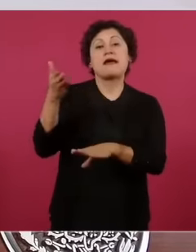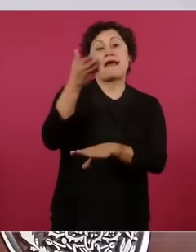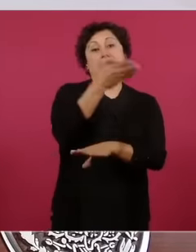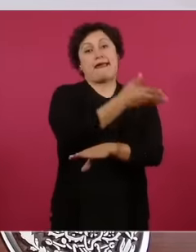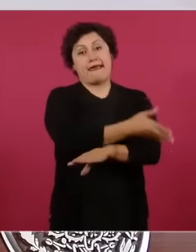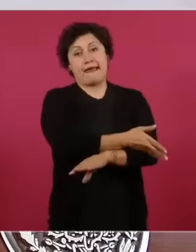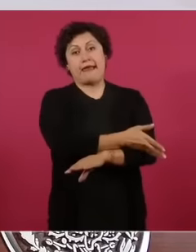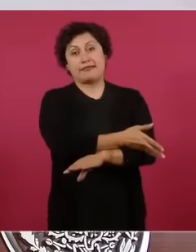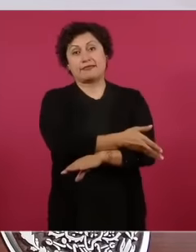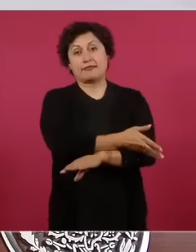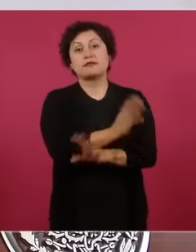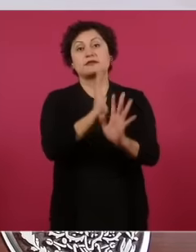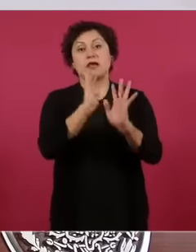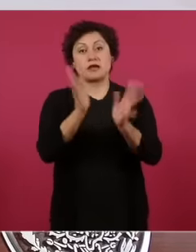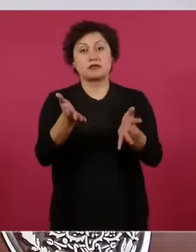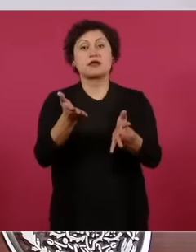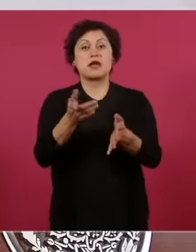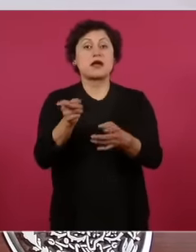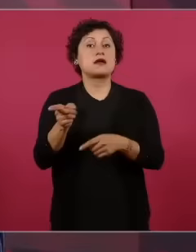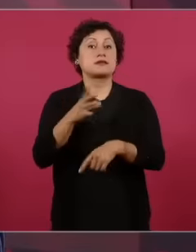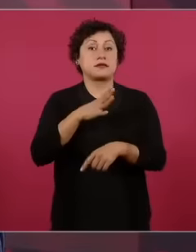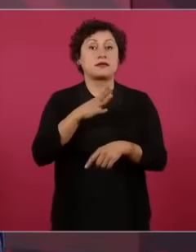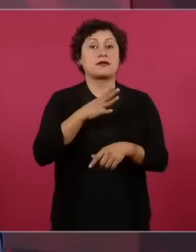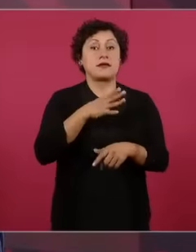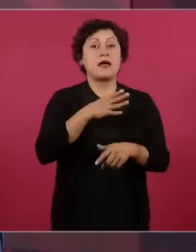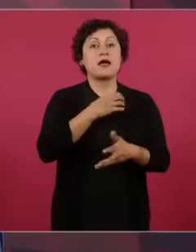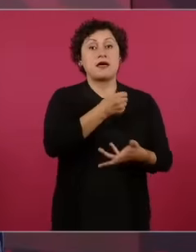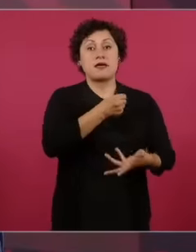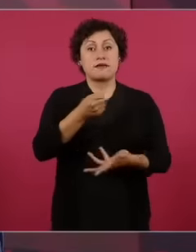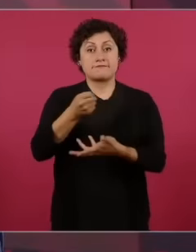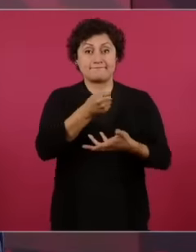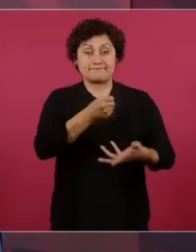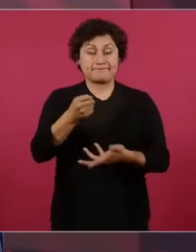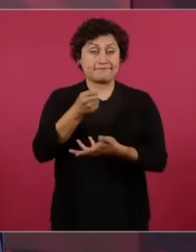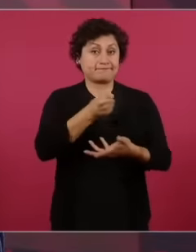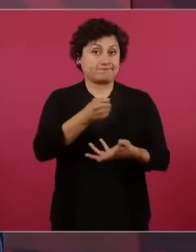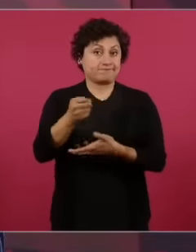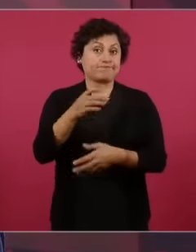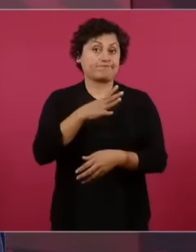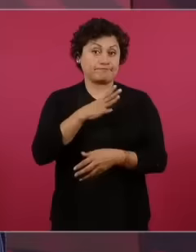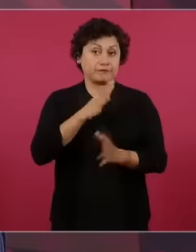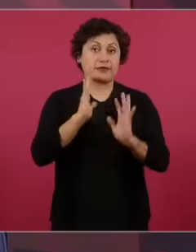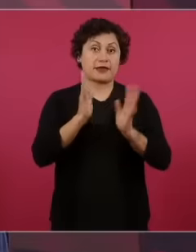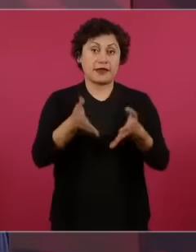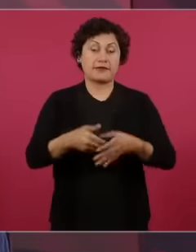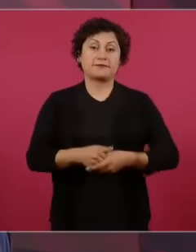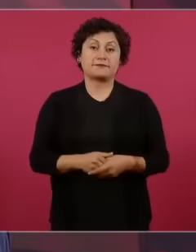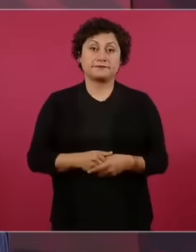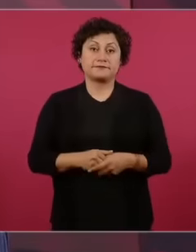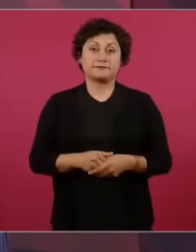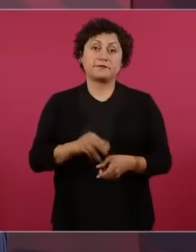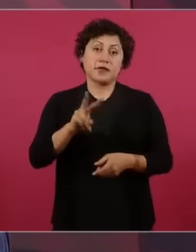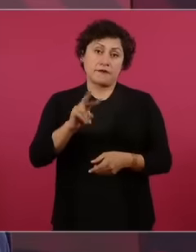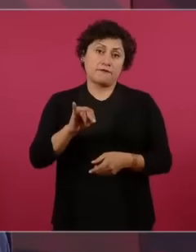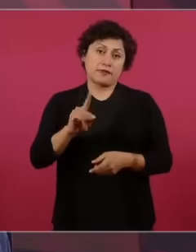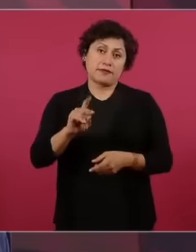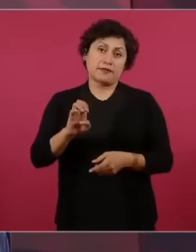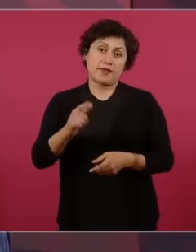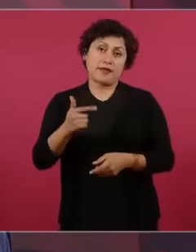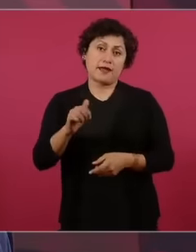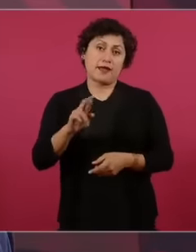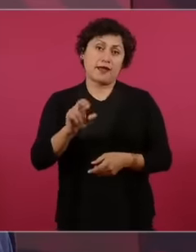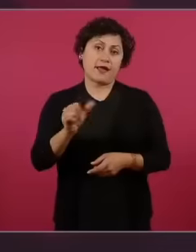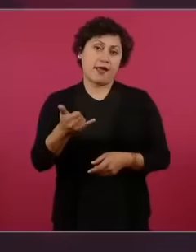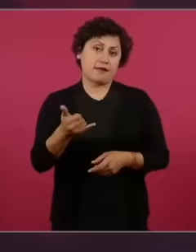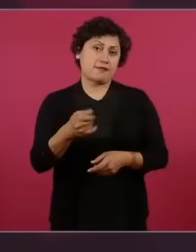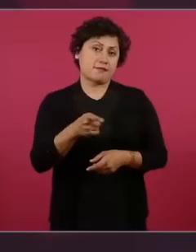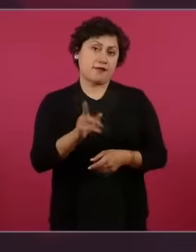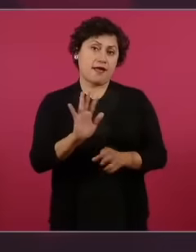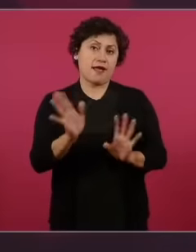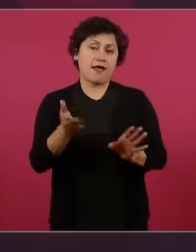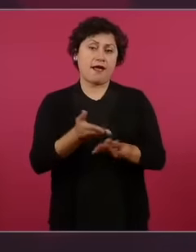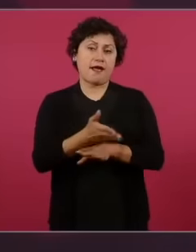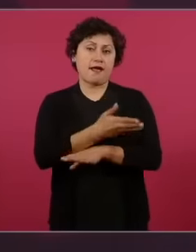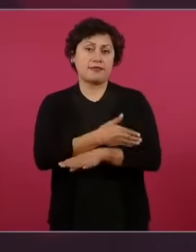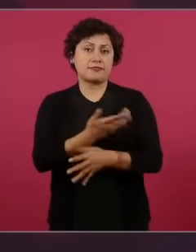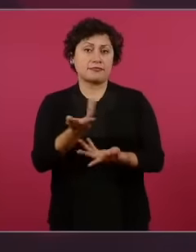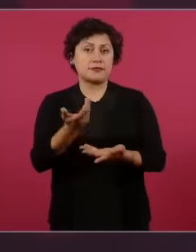support that he had given support